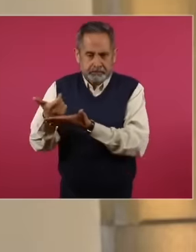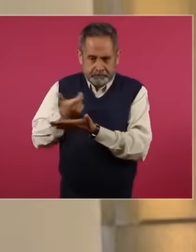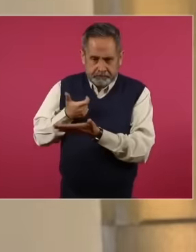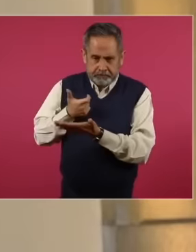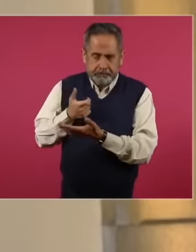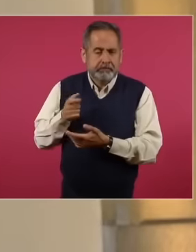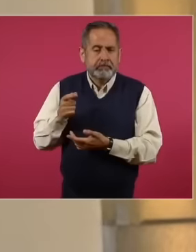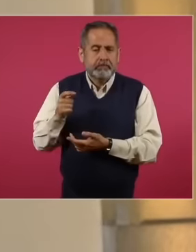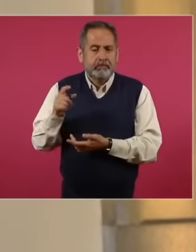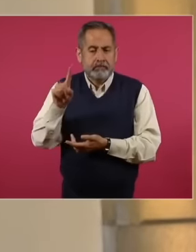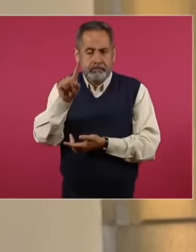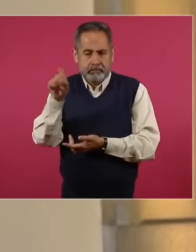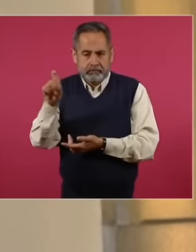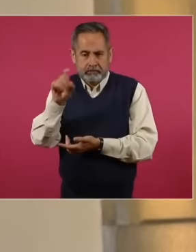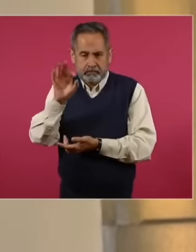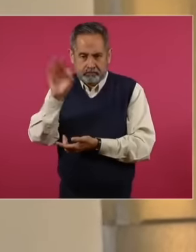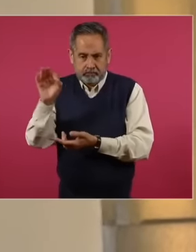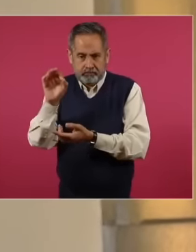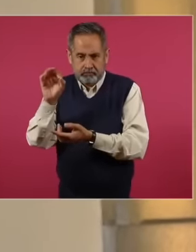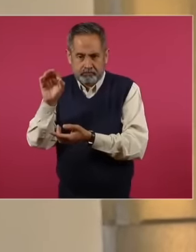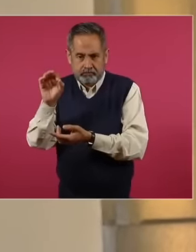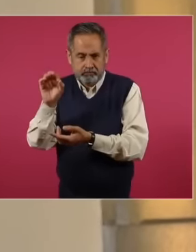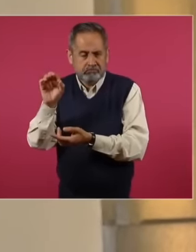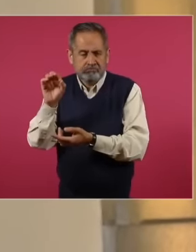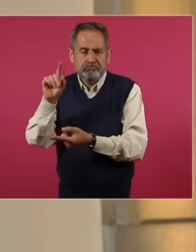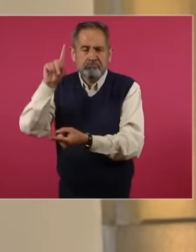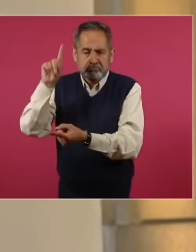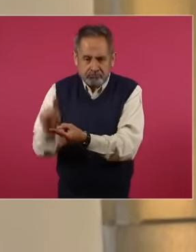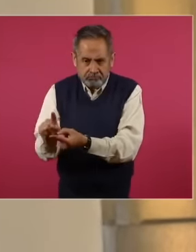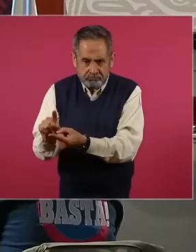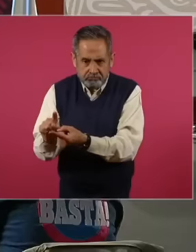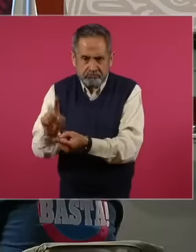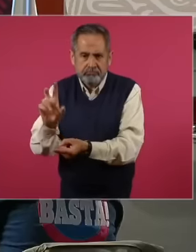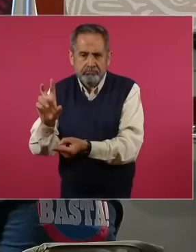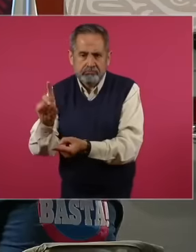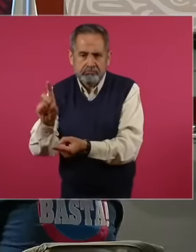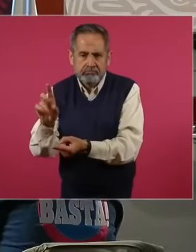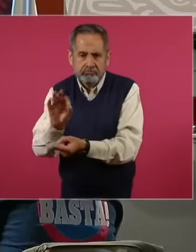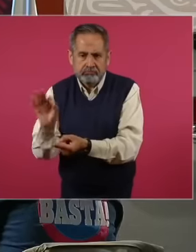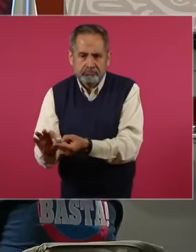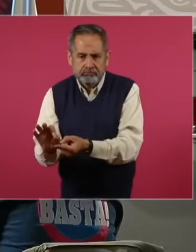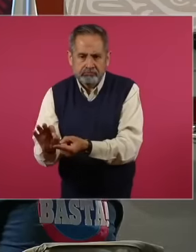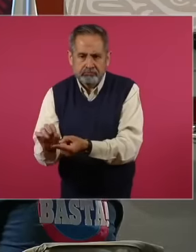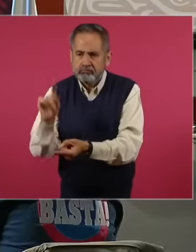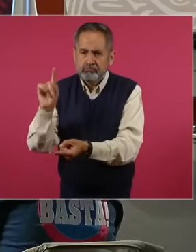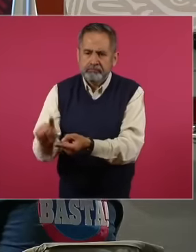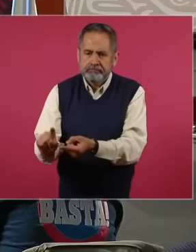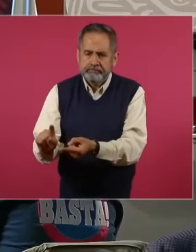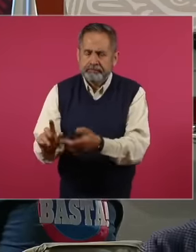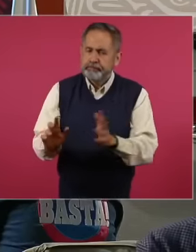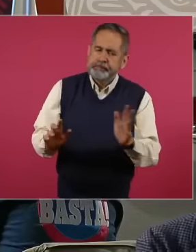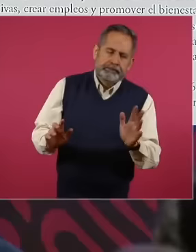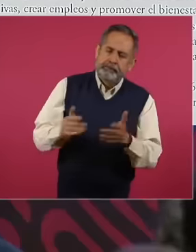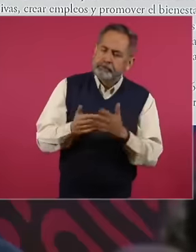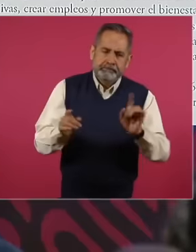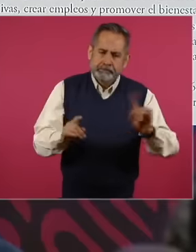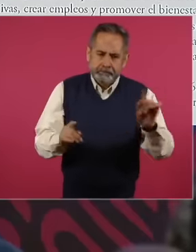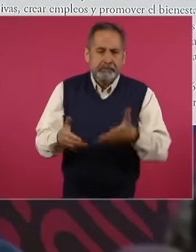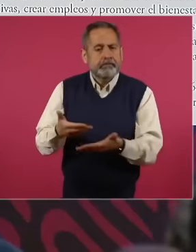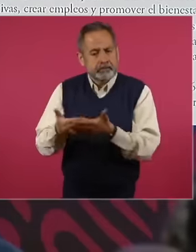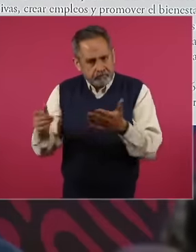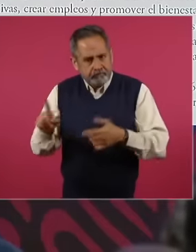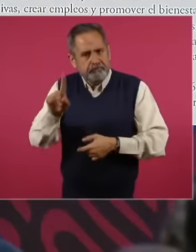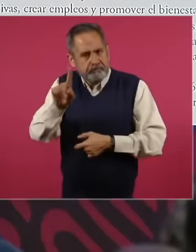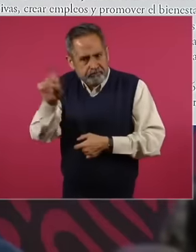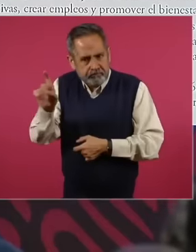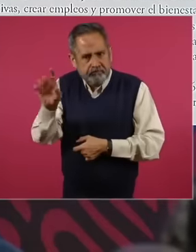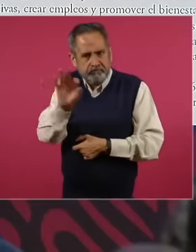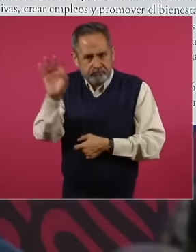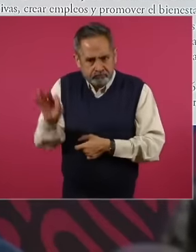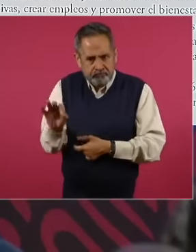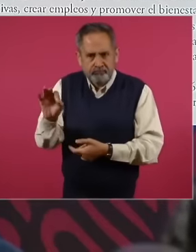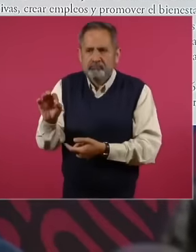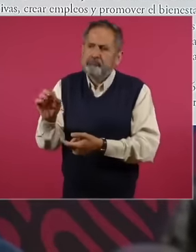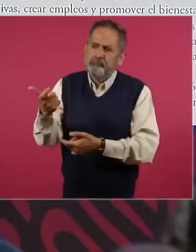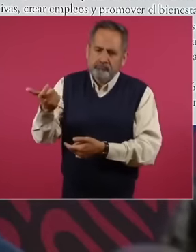was going to retire with 30% of your salary now no longer Now you will receive 100% this also applies